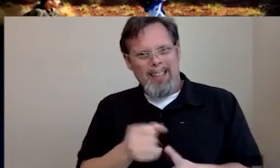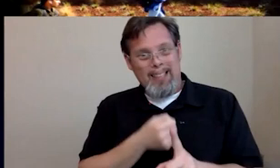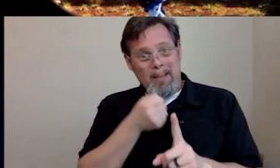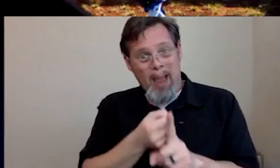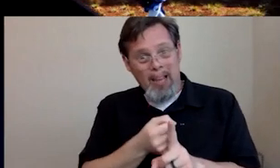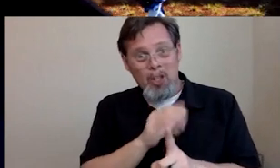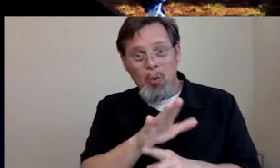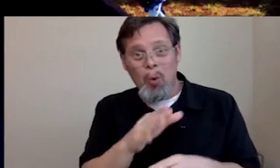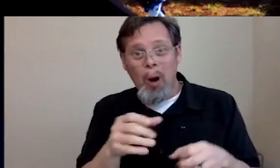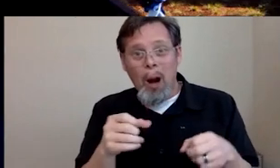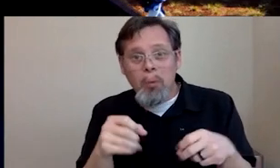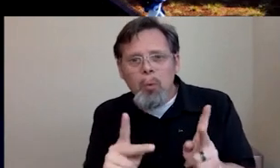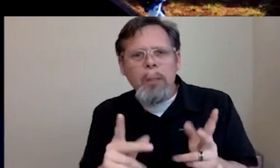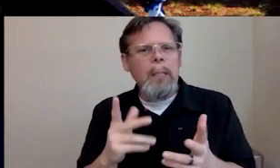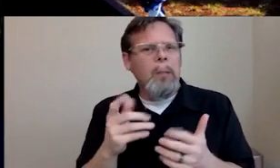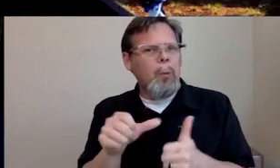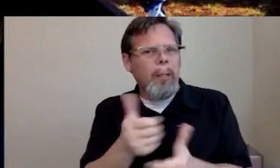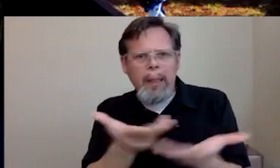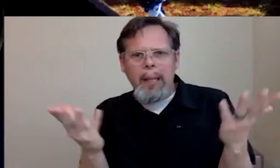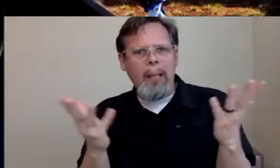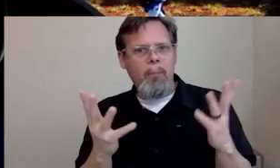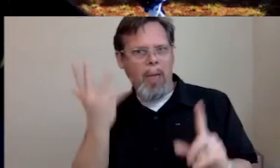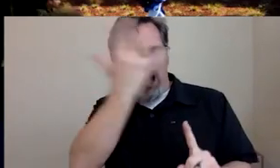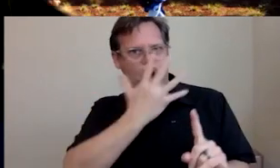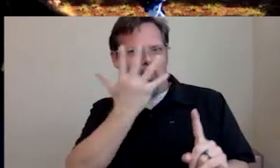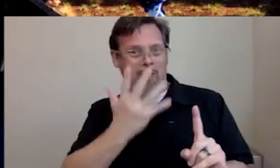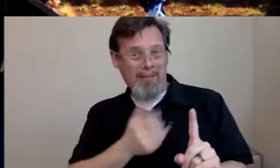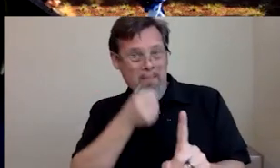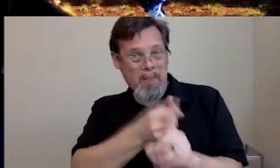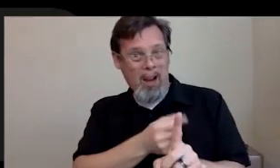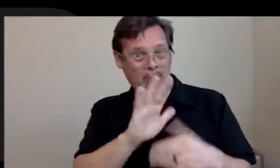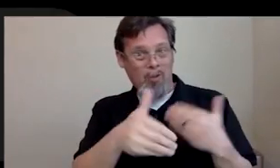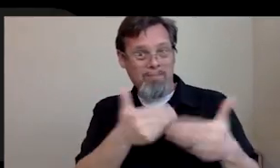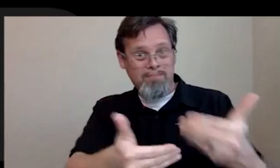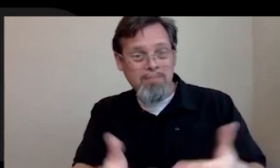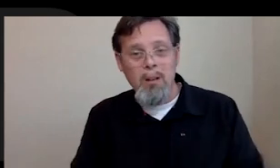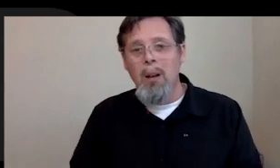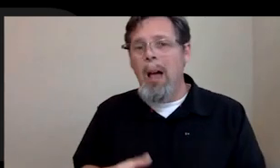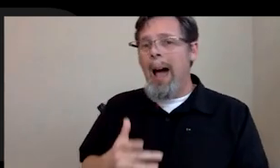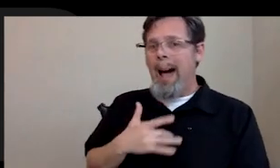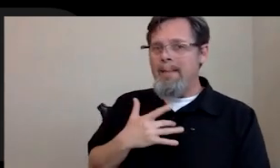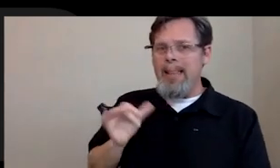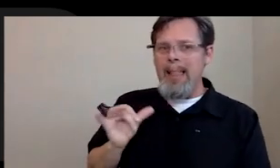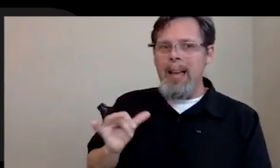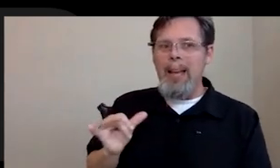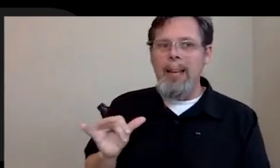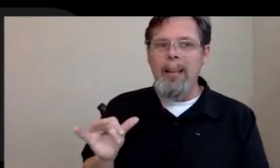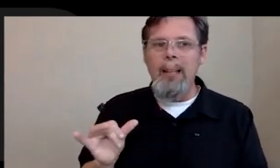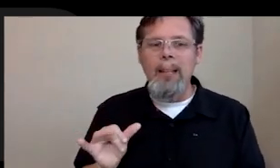opportunities or anything like that in your path to where you are now? I'll say I feel like I gave a career low hanging fruit for something very